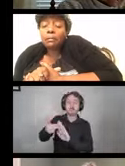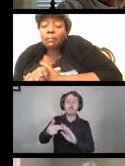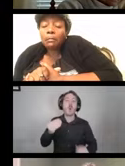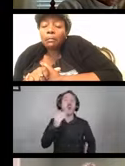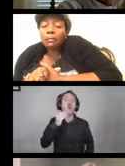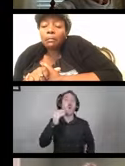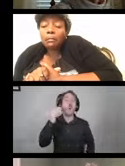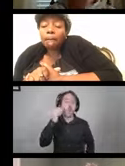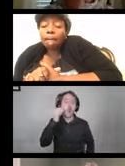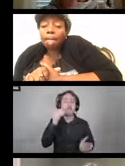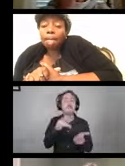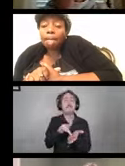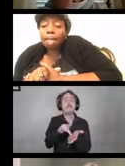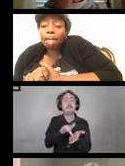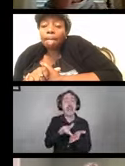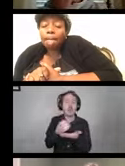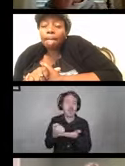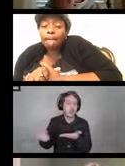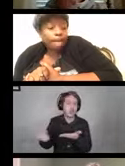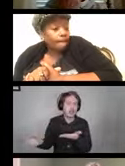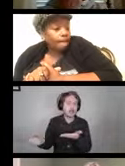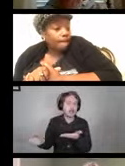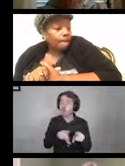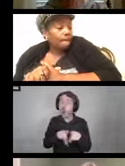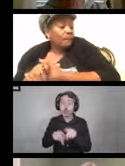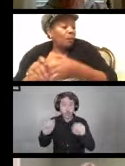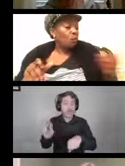It may also be used anywhere that the individual goes.